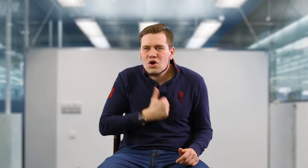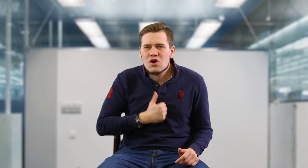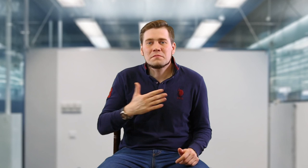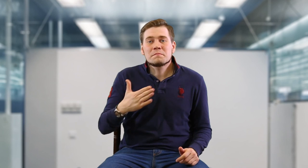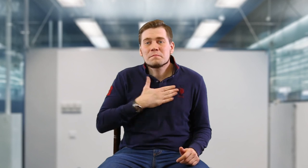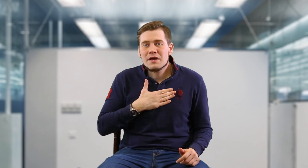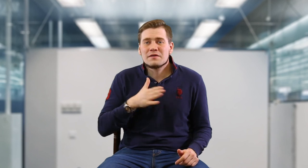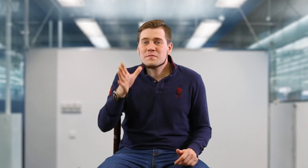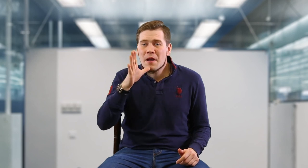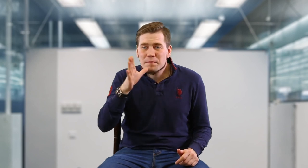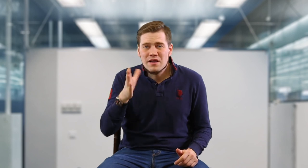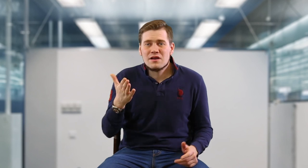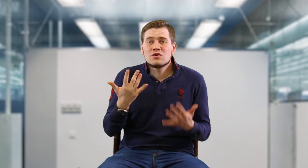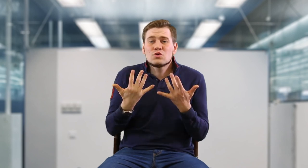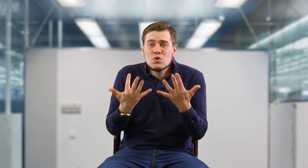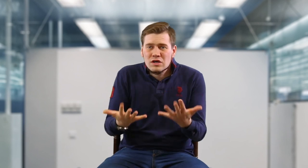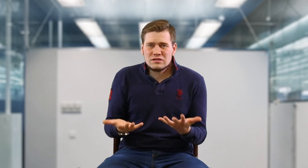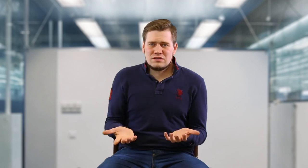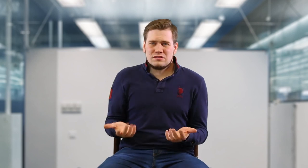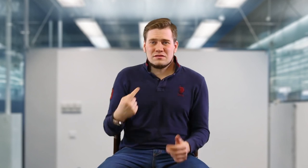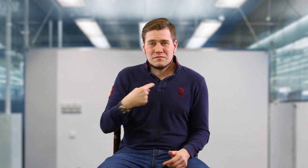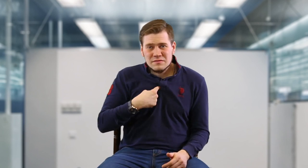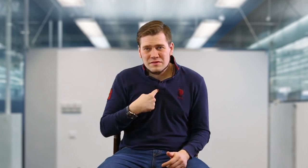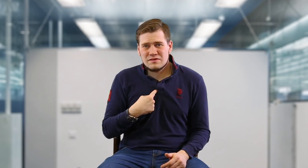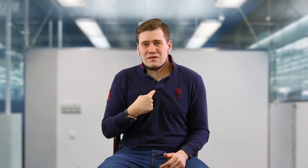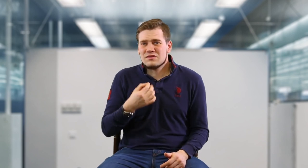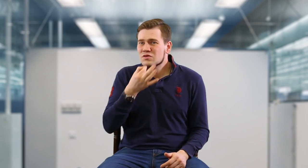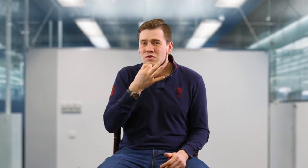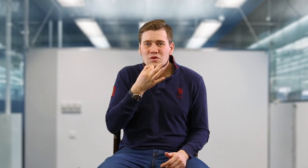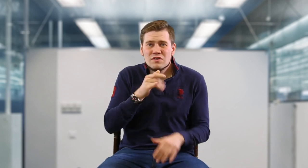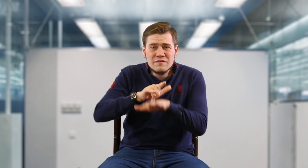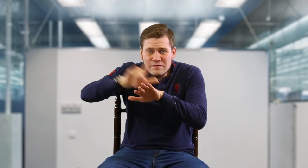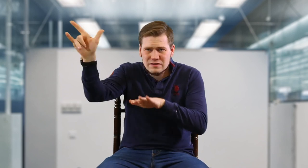[Deaf Man]: Sorry but my mother is waiting for me. My plane is leaving soon!